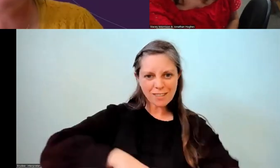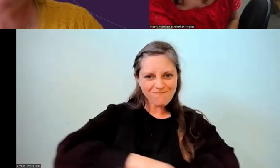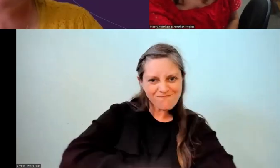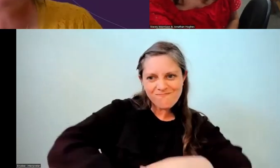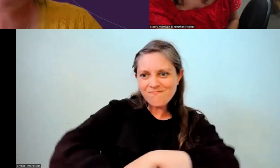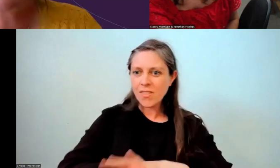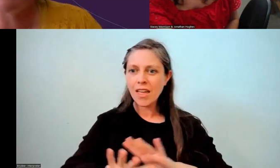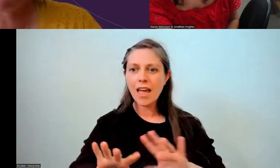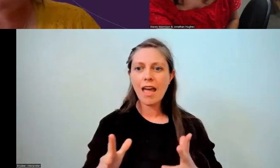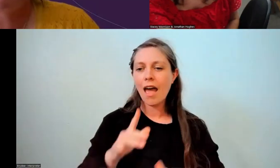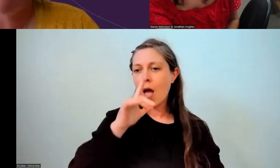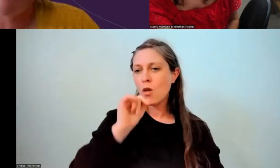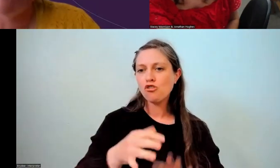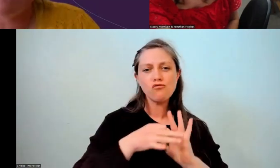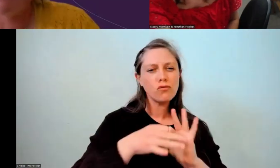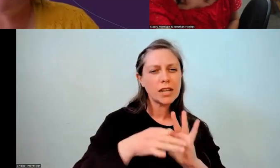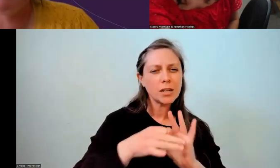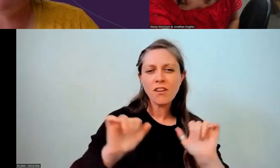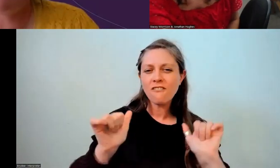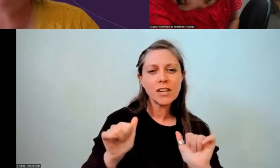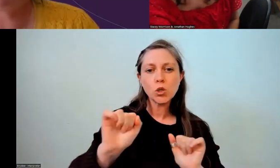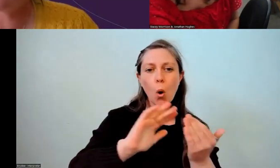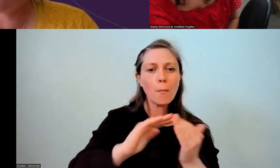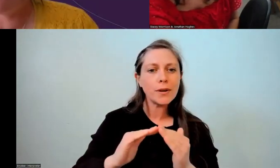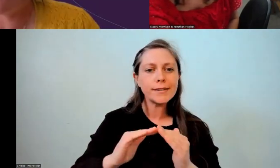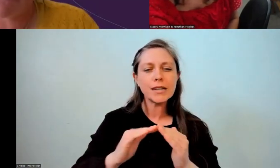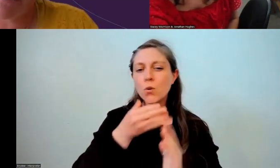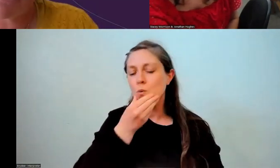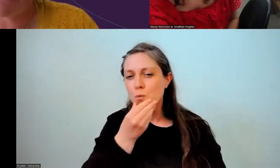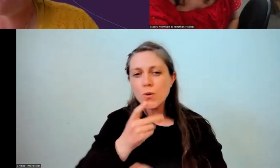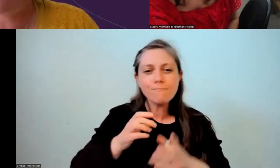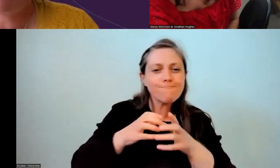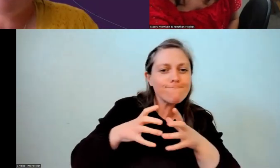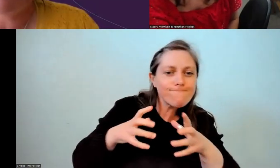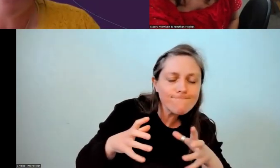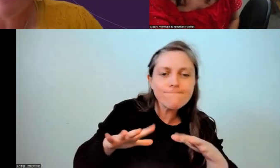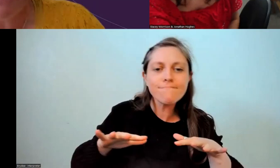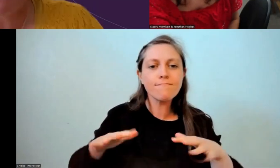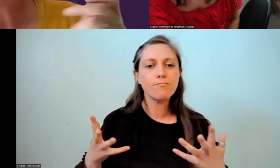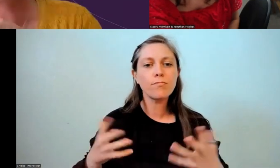those relationships you have within your community, how you might grow those relationships with aroha